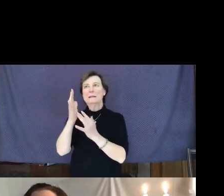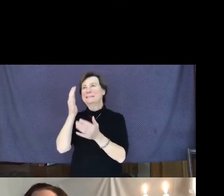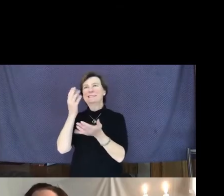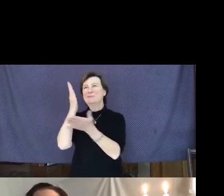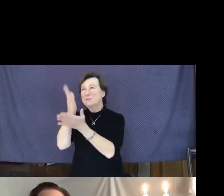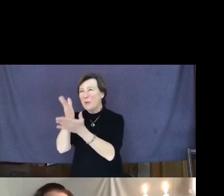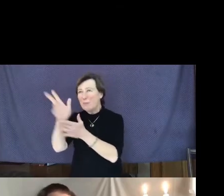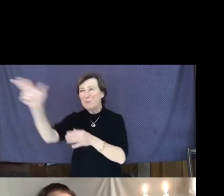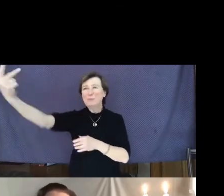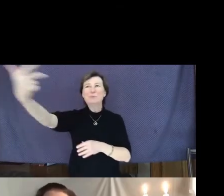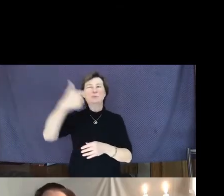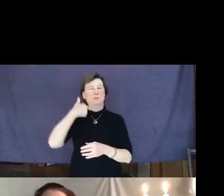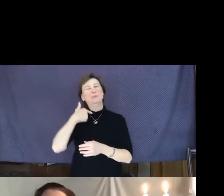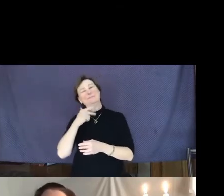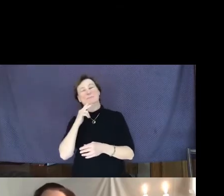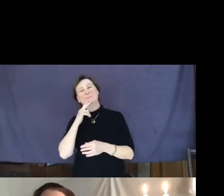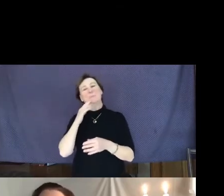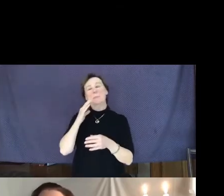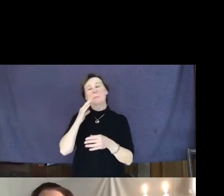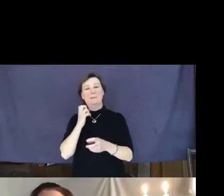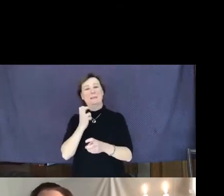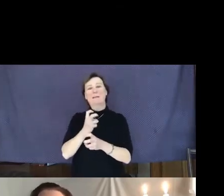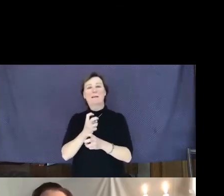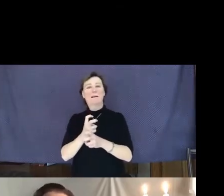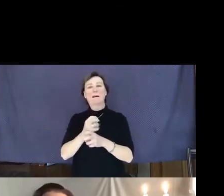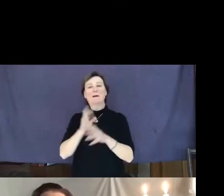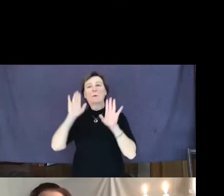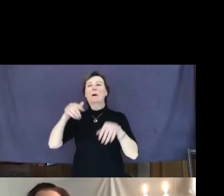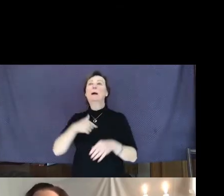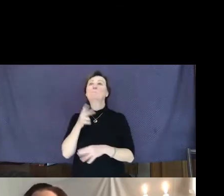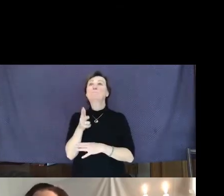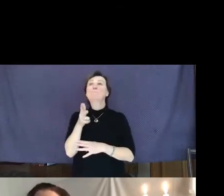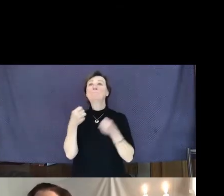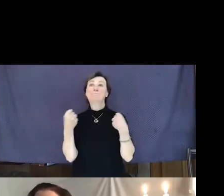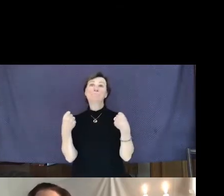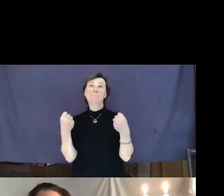been difficult, so i went along my way, feeling like a bad